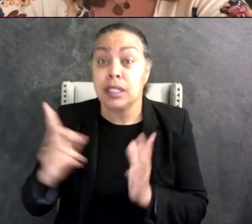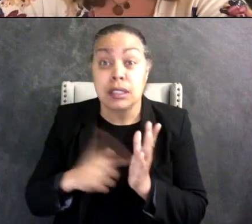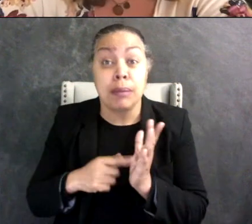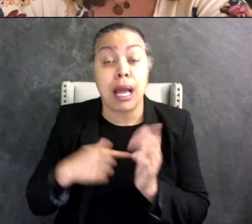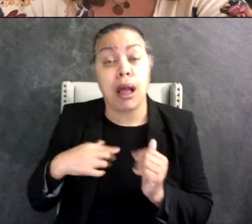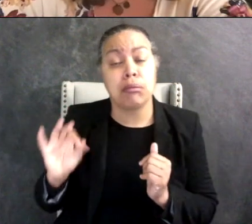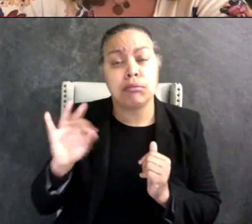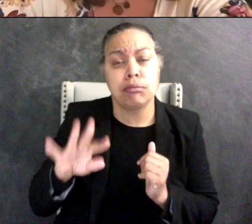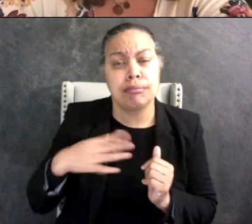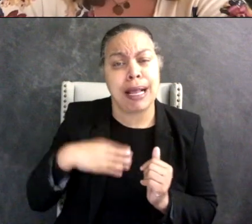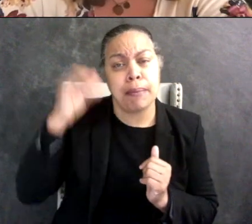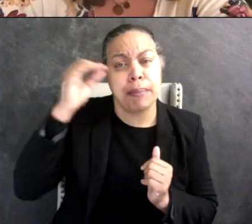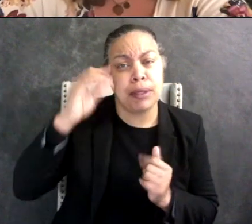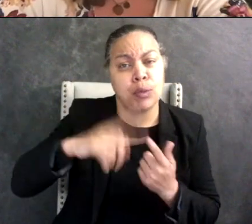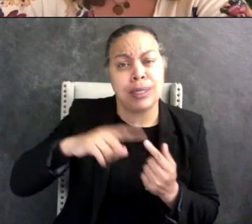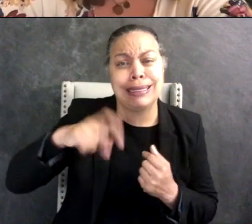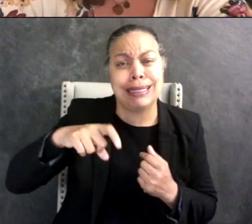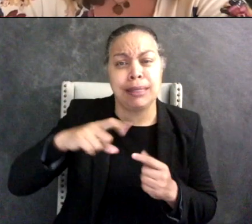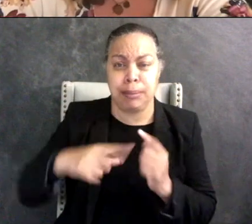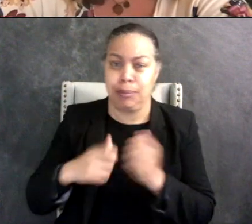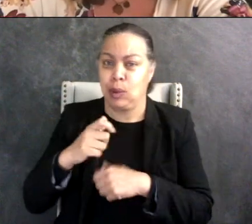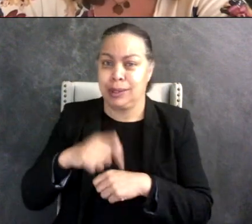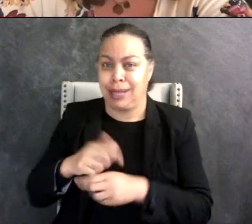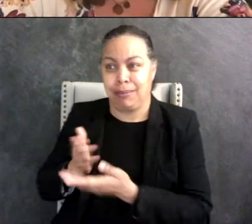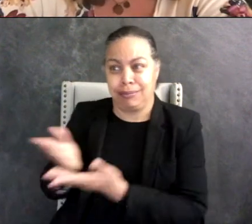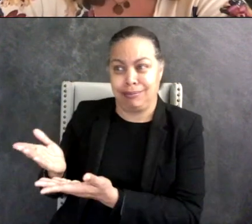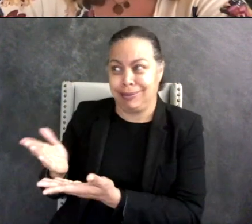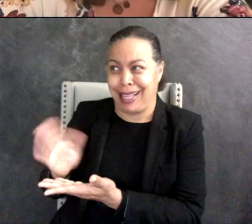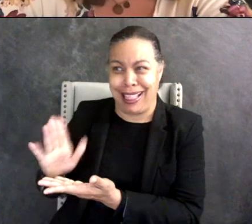know again, the other 98 cents needs to come from the people who know what they're talking about